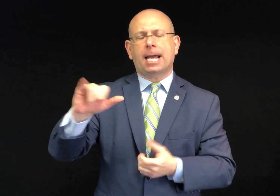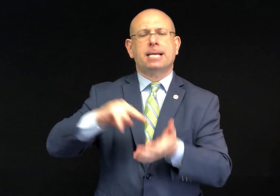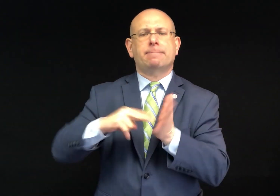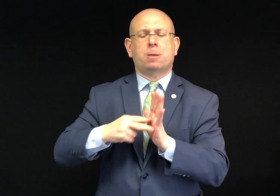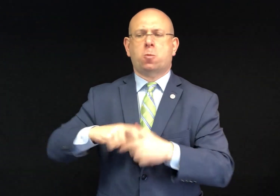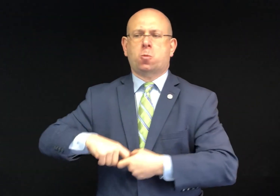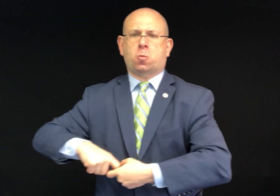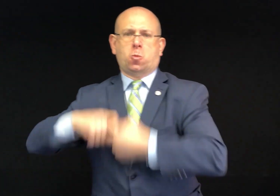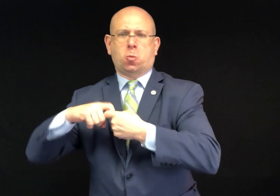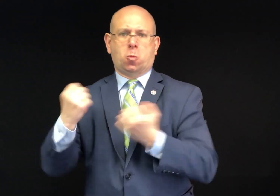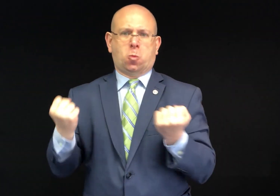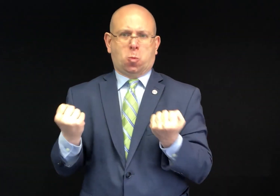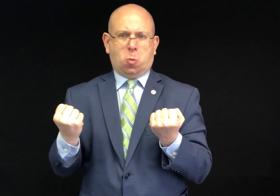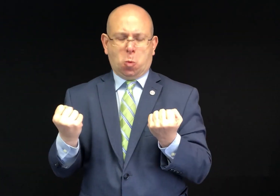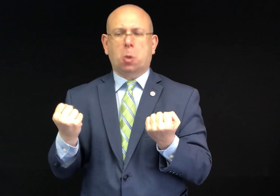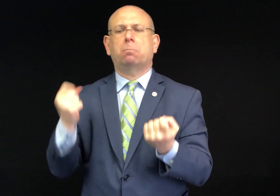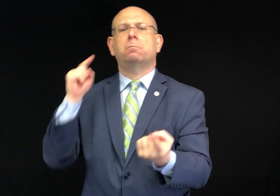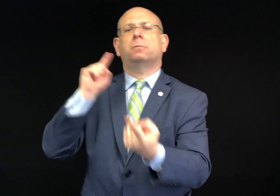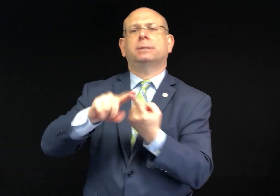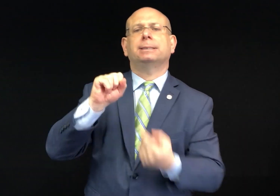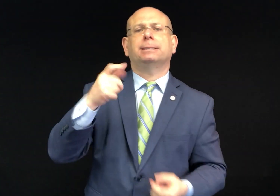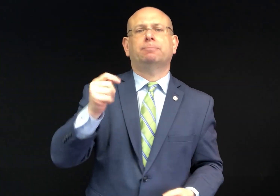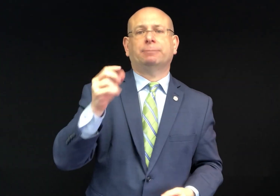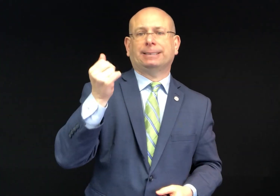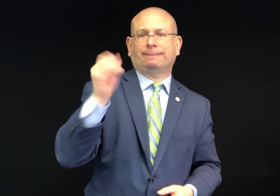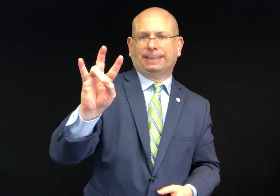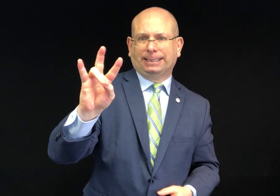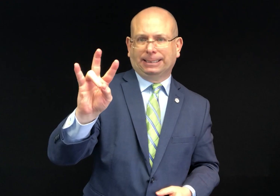which means the lawsuit is on hold until September 17th.